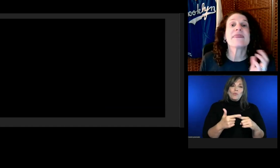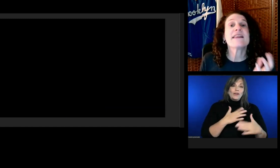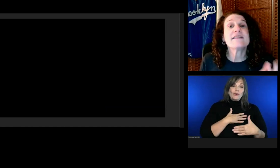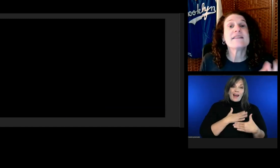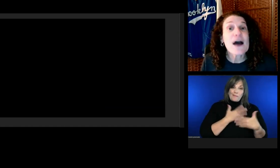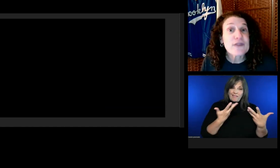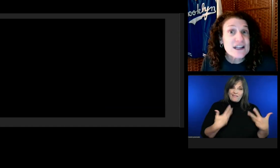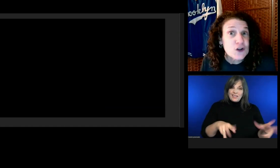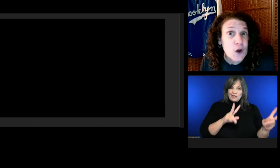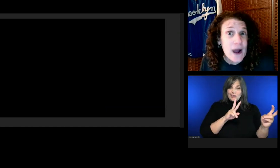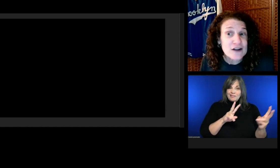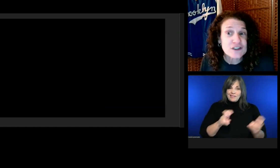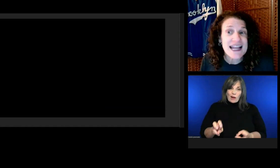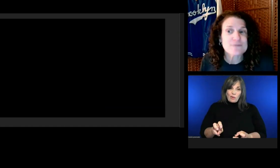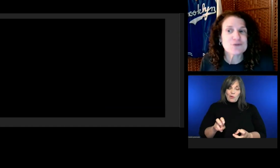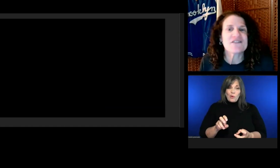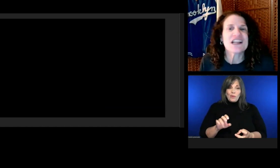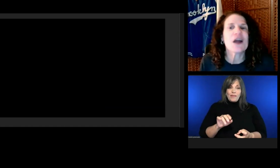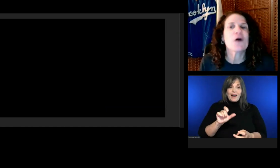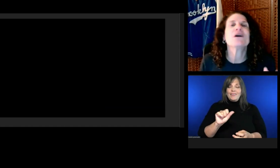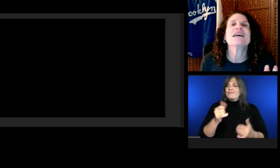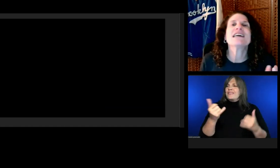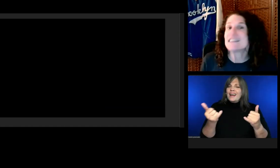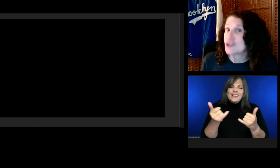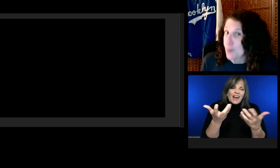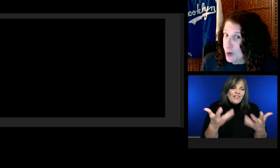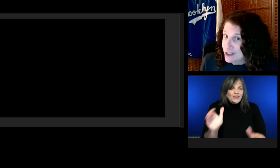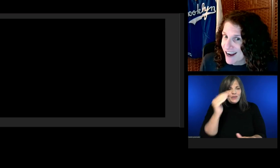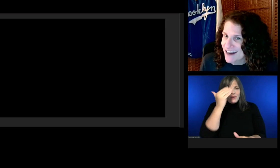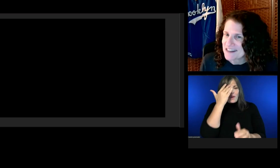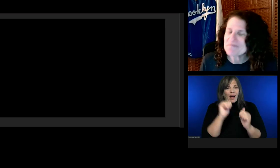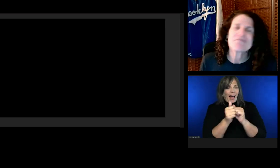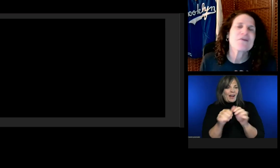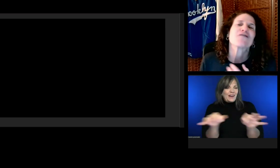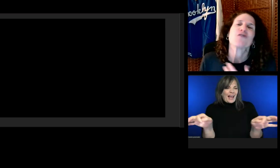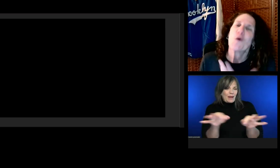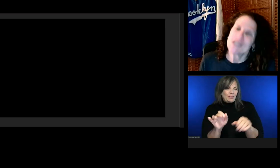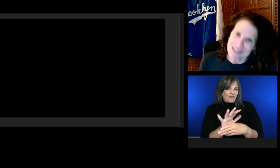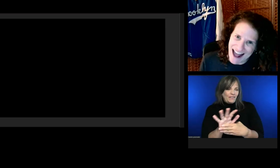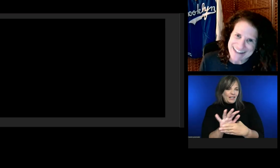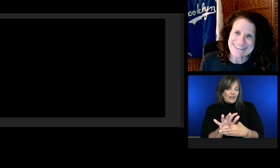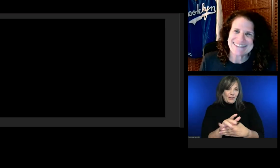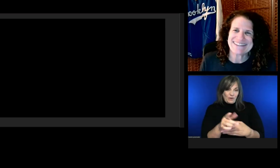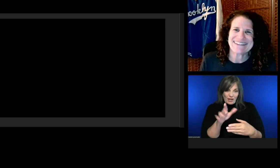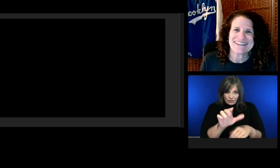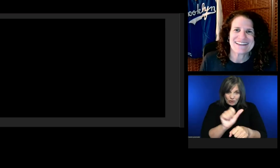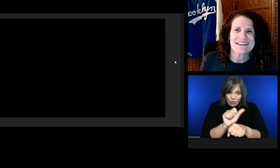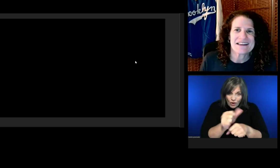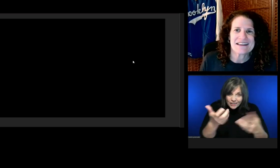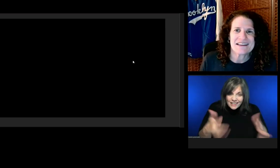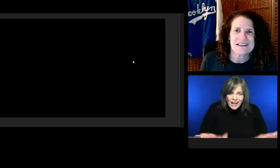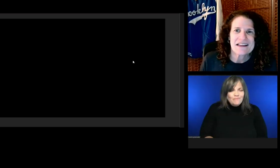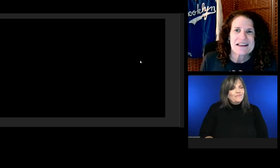Now that you know how to caption a video, is your work done? Of course not.